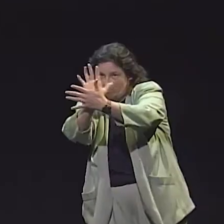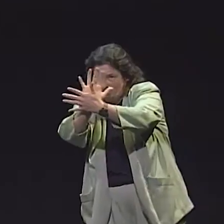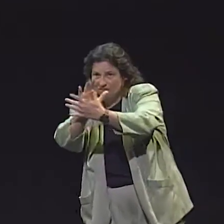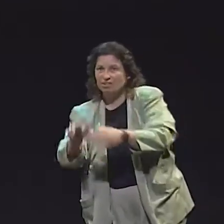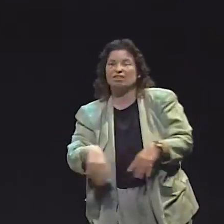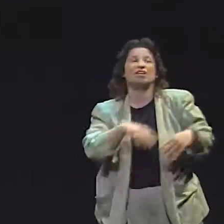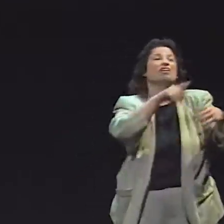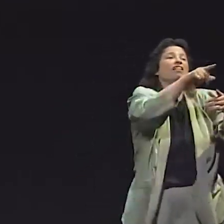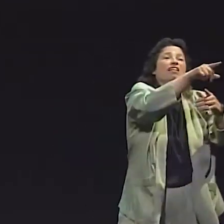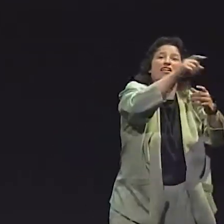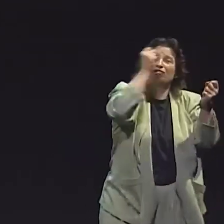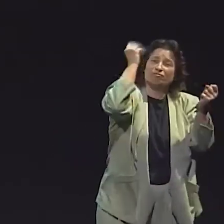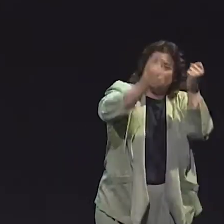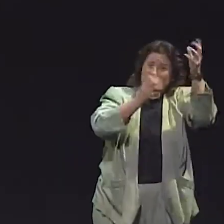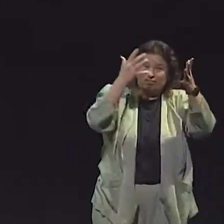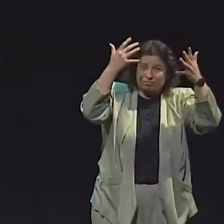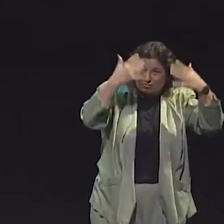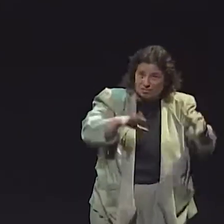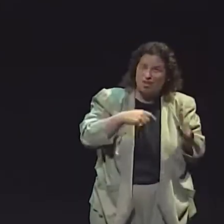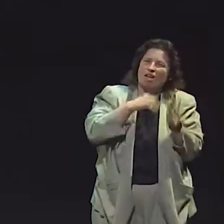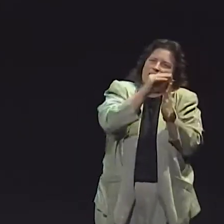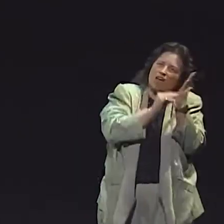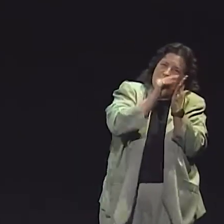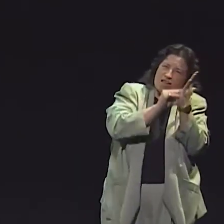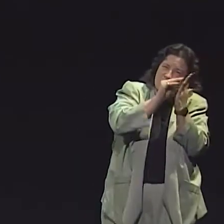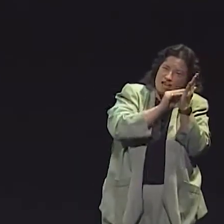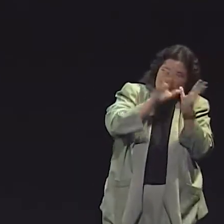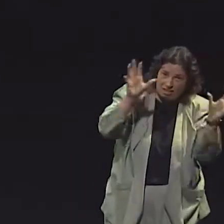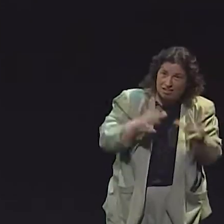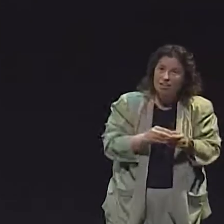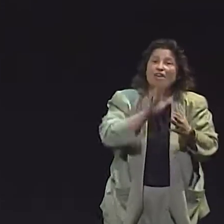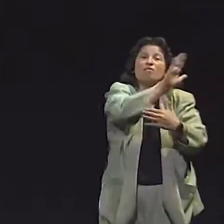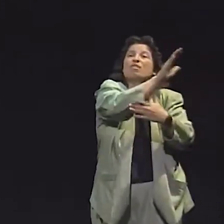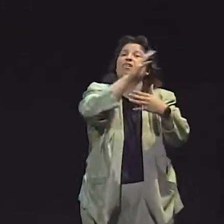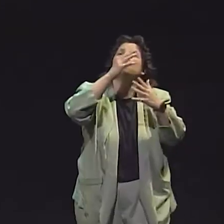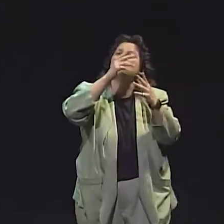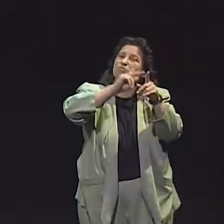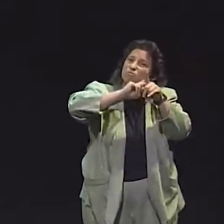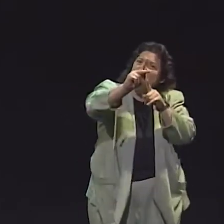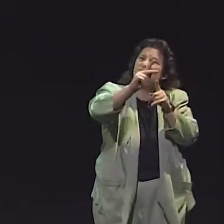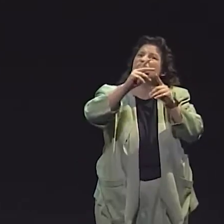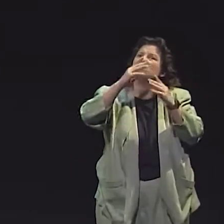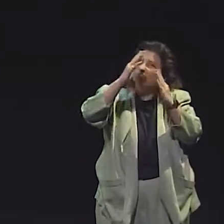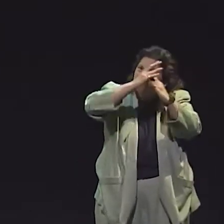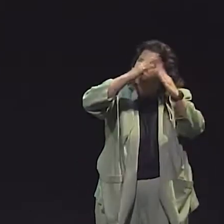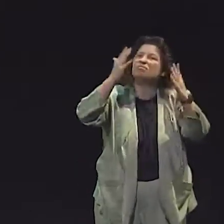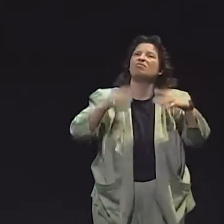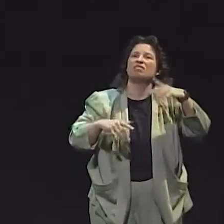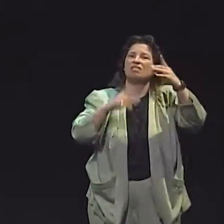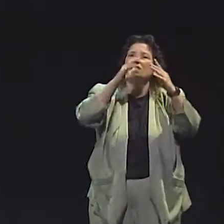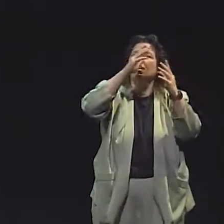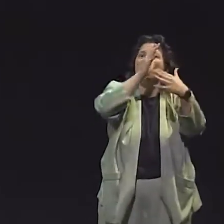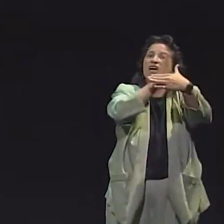AND DID THE SAME SORT OF ANALYSIS ON THAT PROFESSIONAL STORYTELLER THAT I DID ON THE CHILDREN.